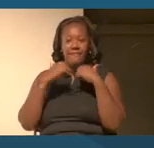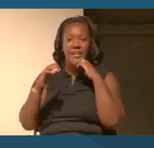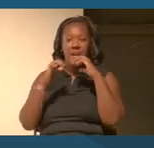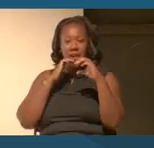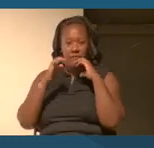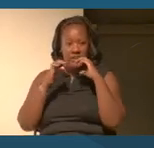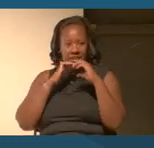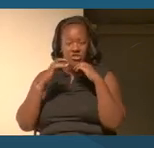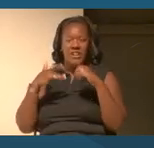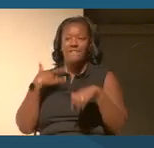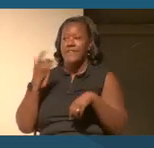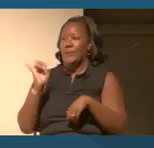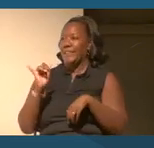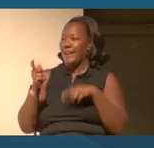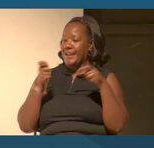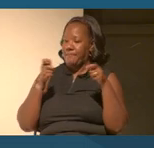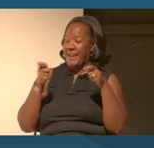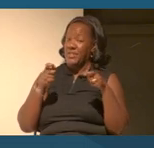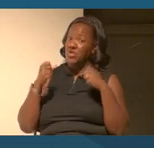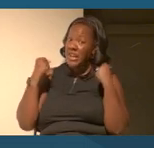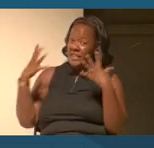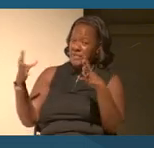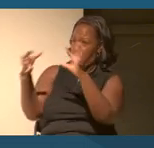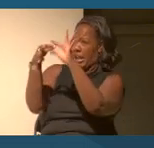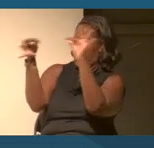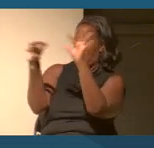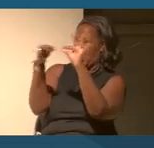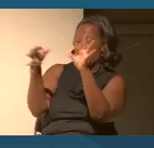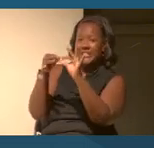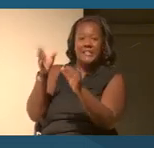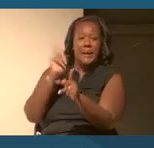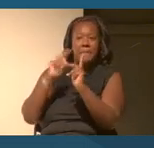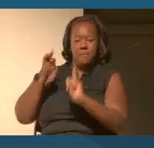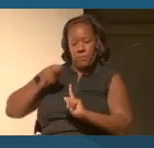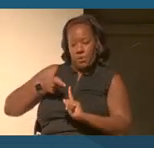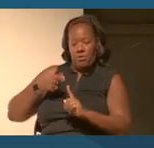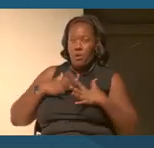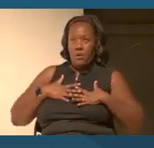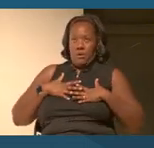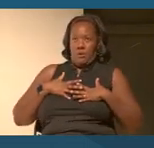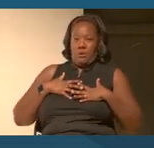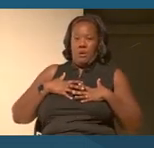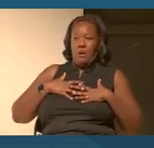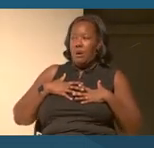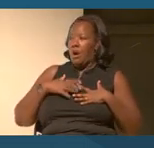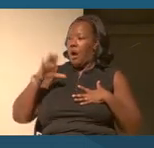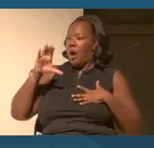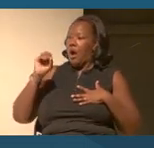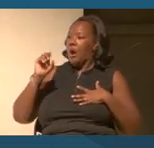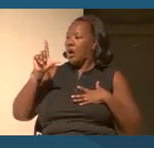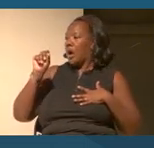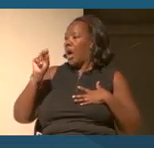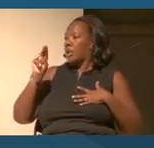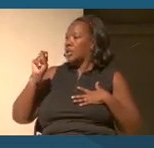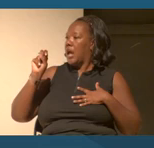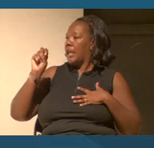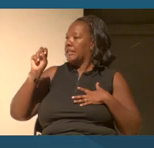'cause there's a lot of words in there that I know are gonna be trigger words, right? Colonization, colorism.